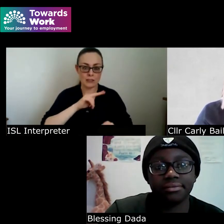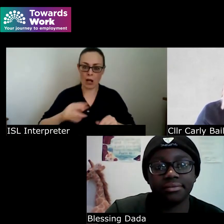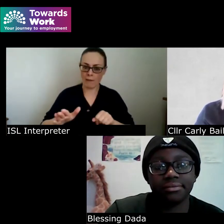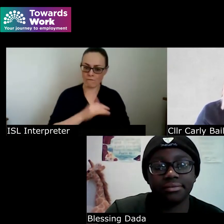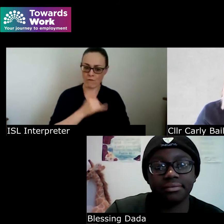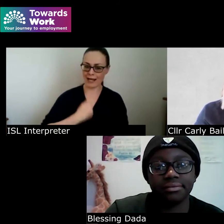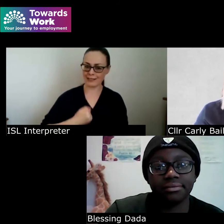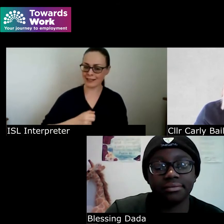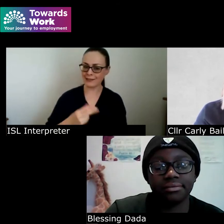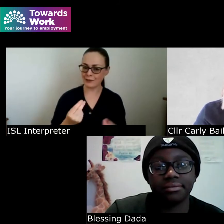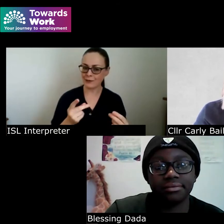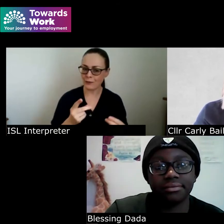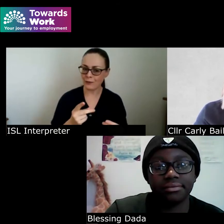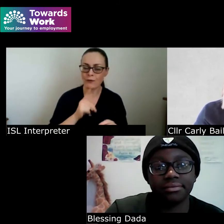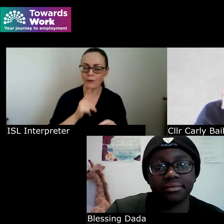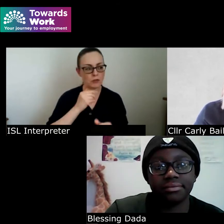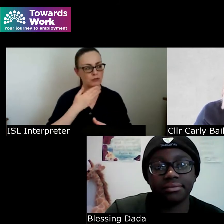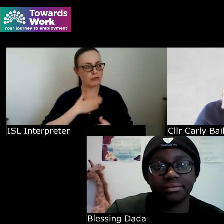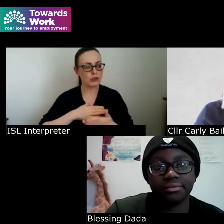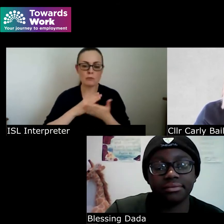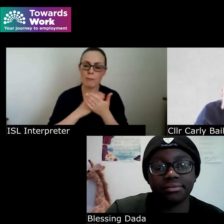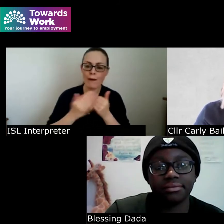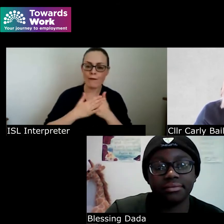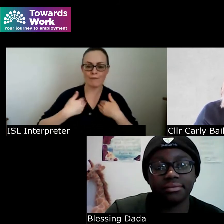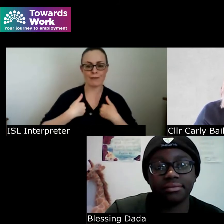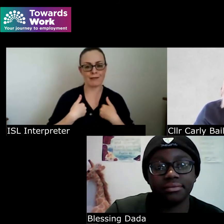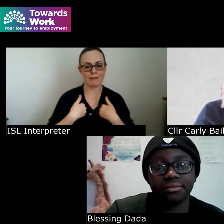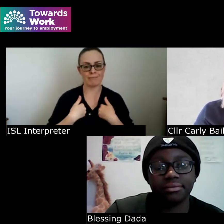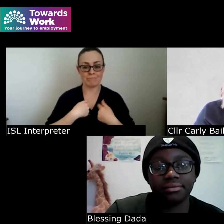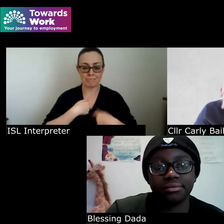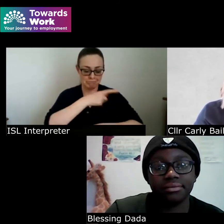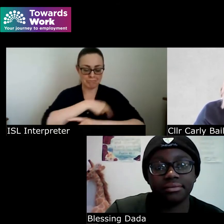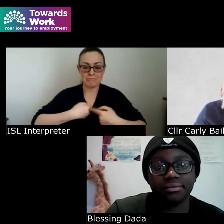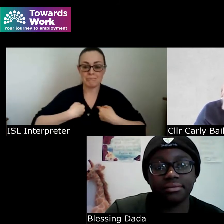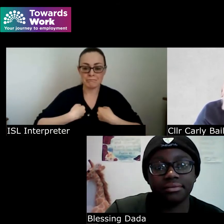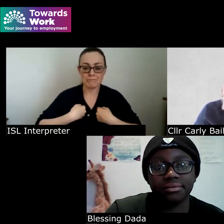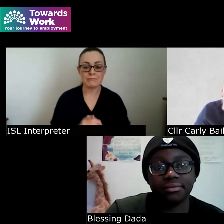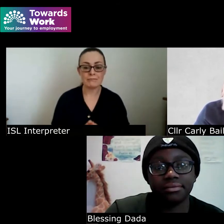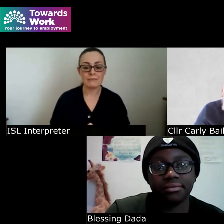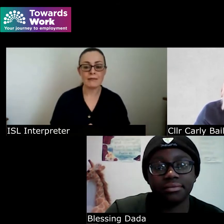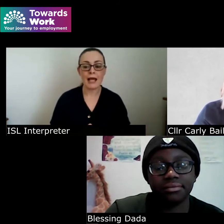and piece and those accommodations and supports and the idea of the mentorship she talked about